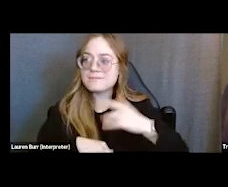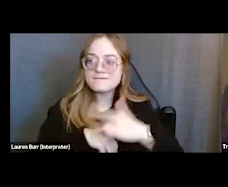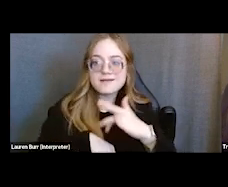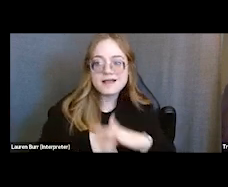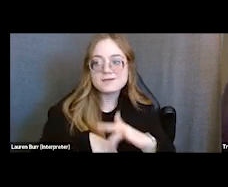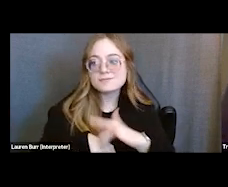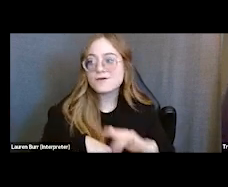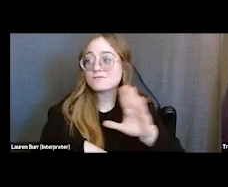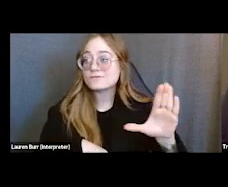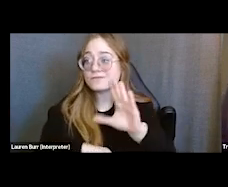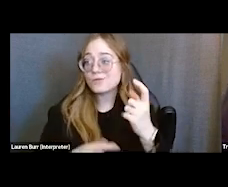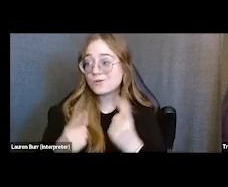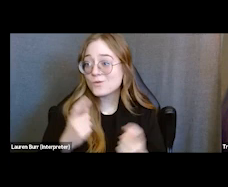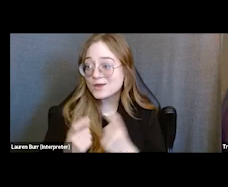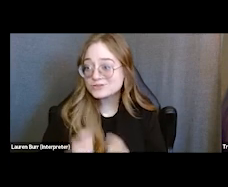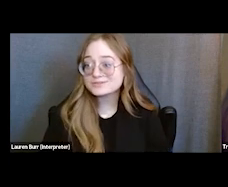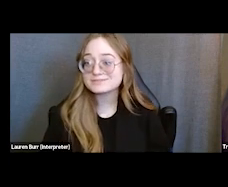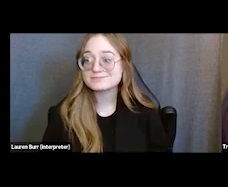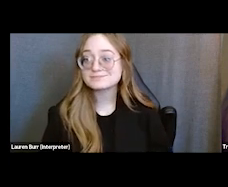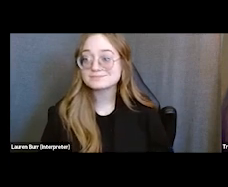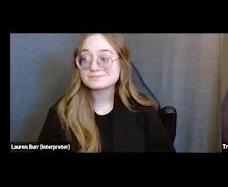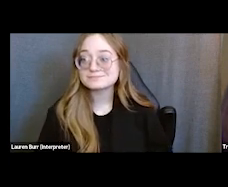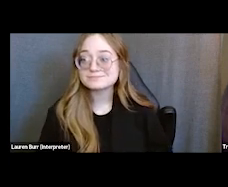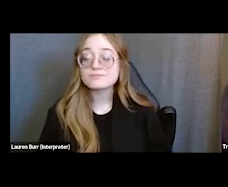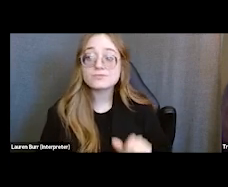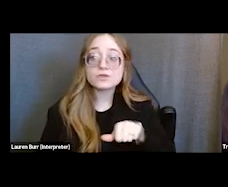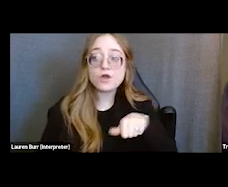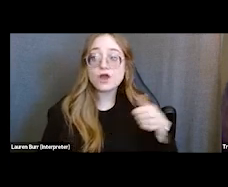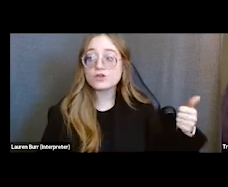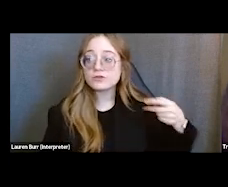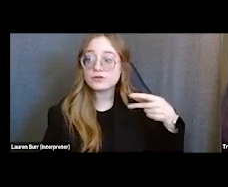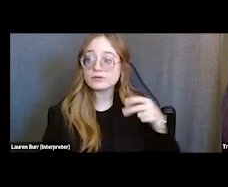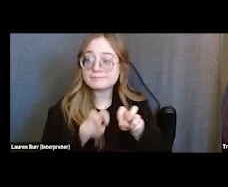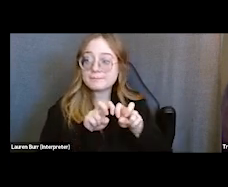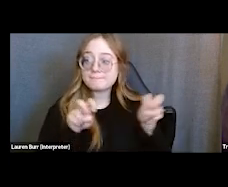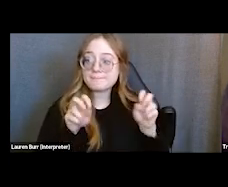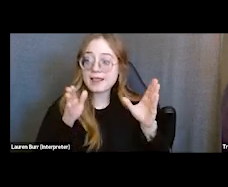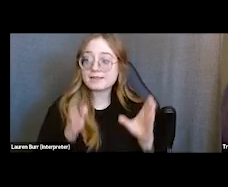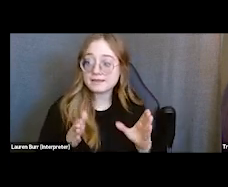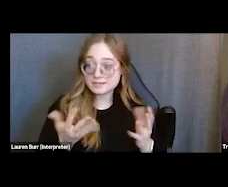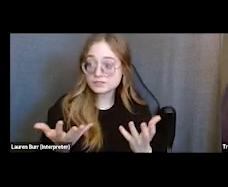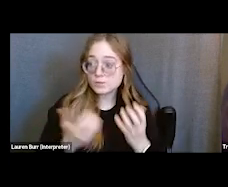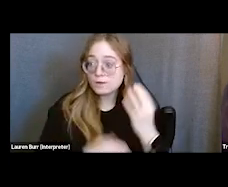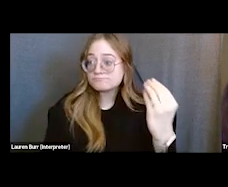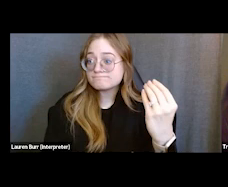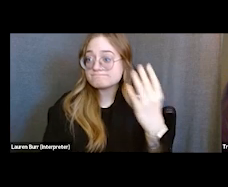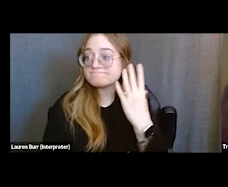so if our other panelists want to turn on your cameras or unmute when the questions come,